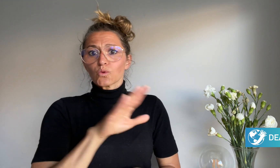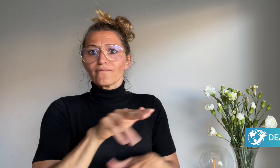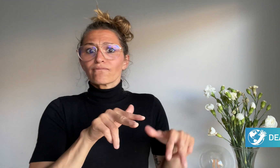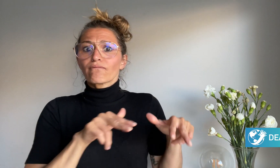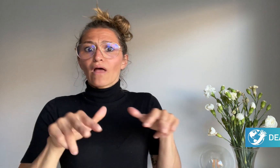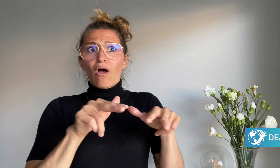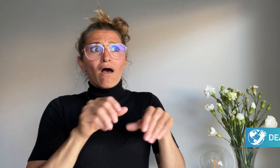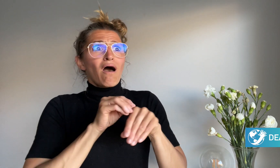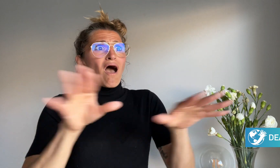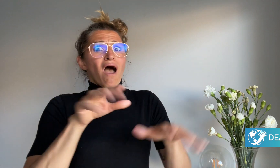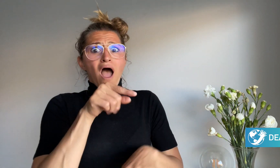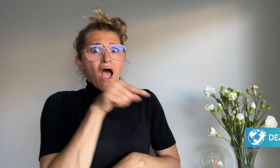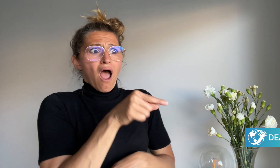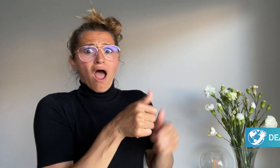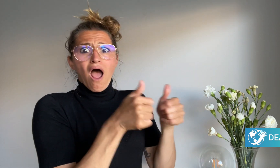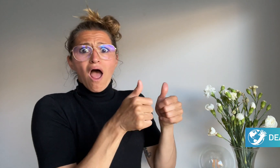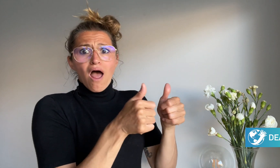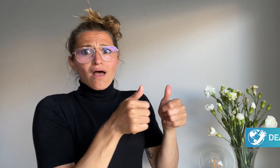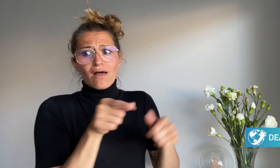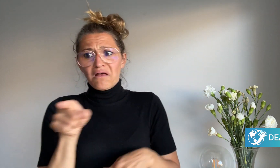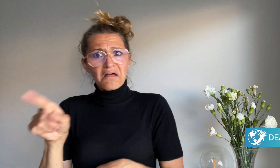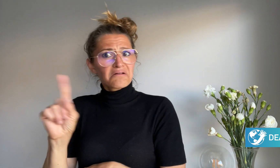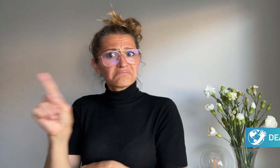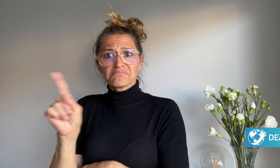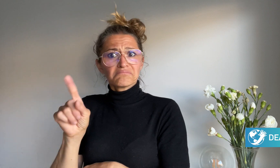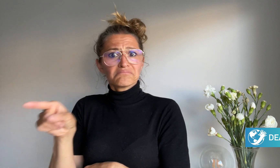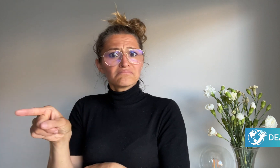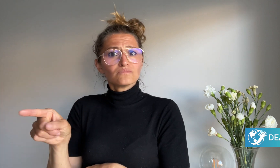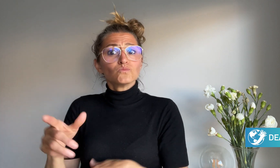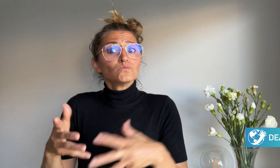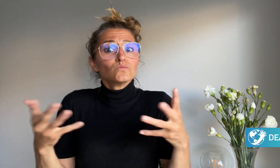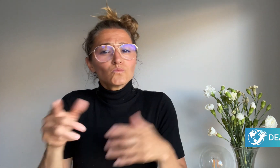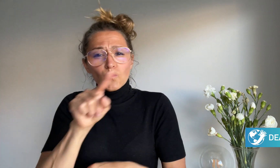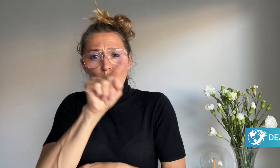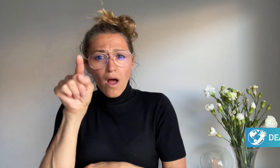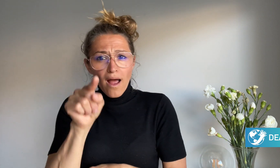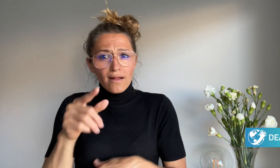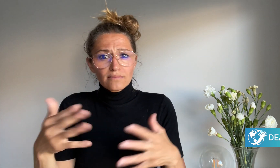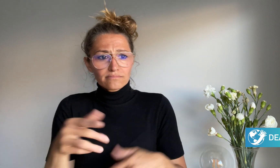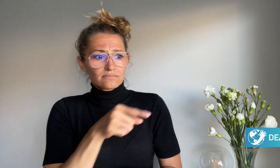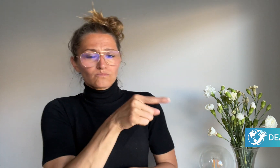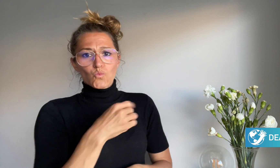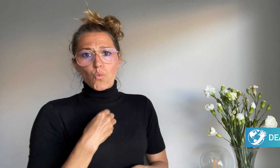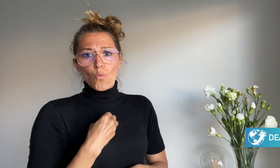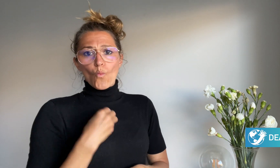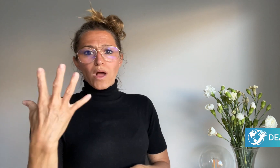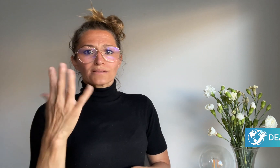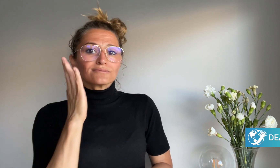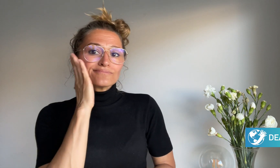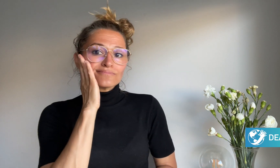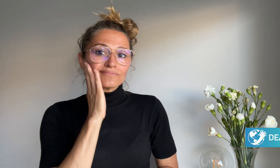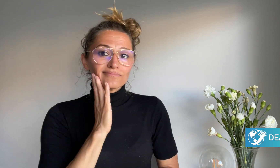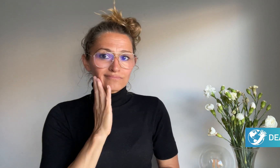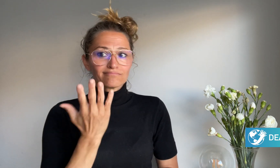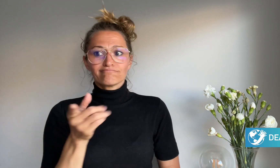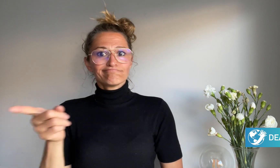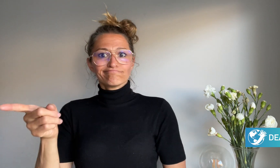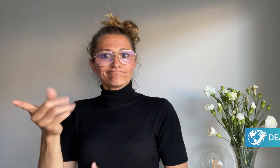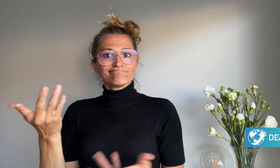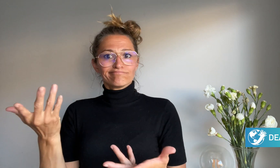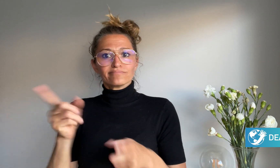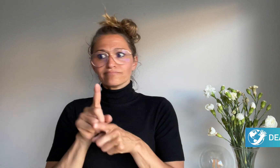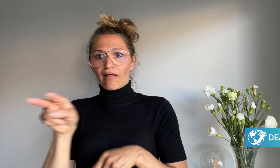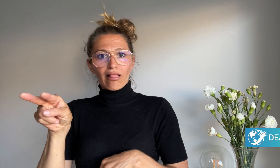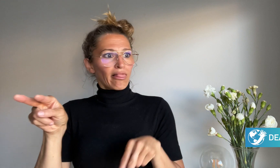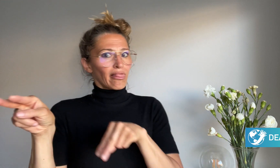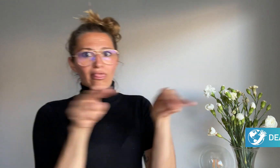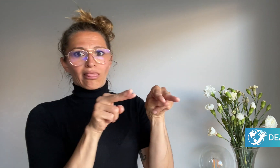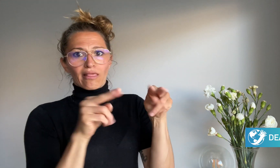of her white privilege. The CNN article seems to have been